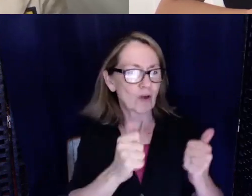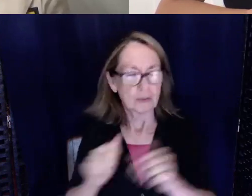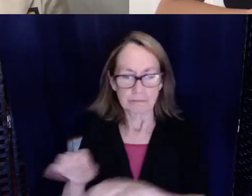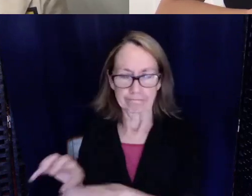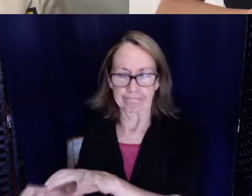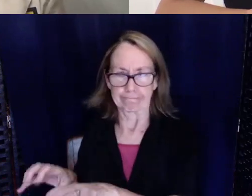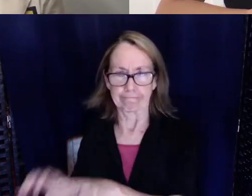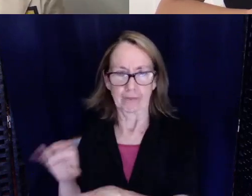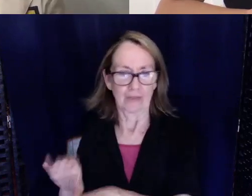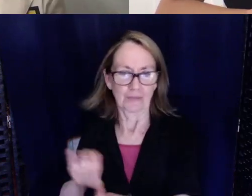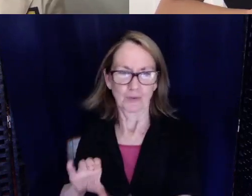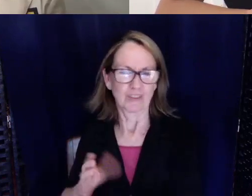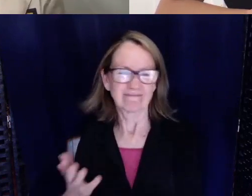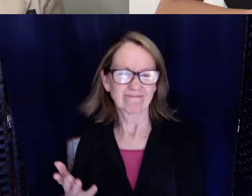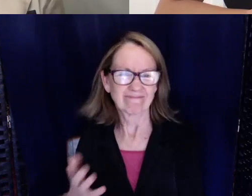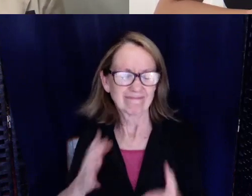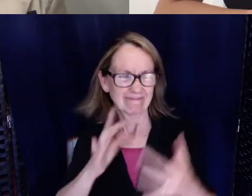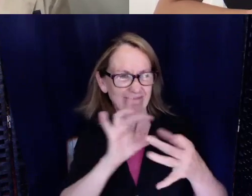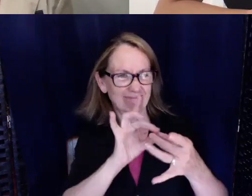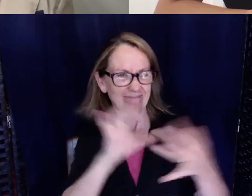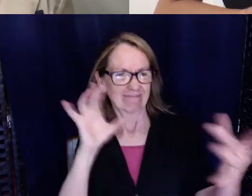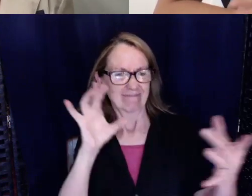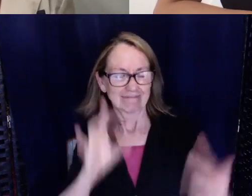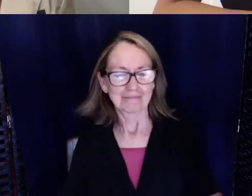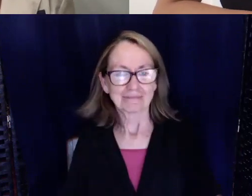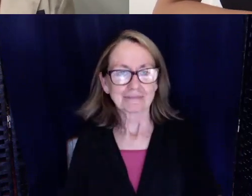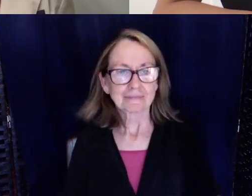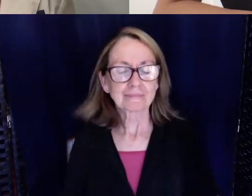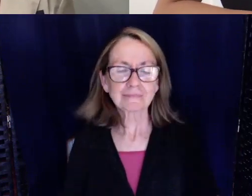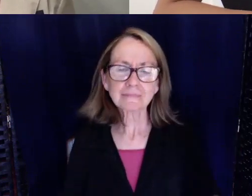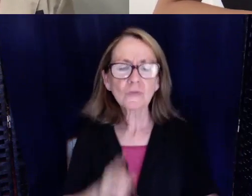Great, wow. You talked a little bit about